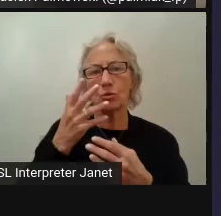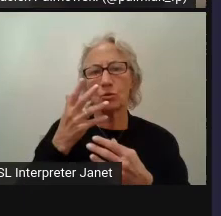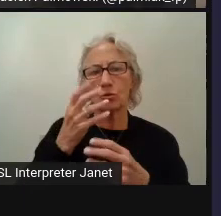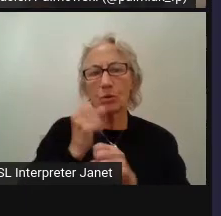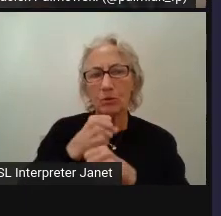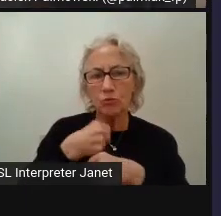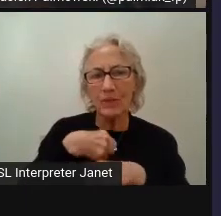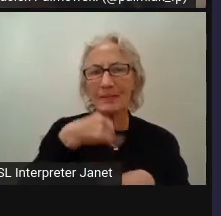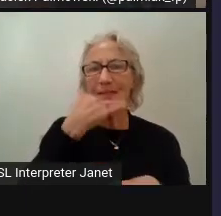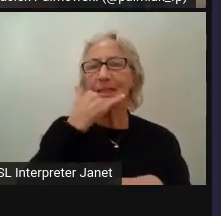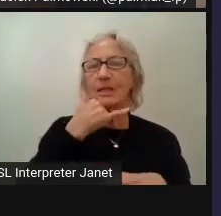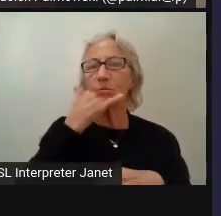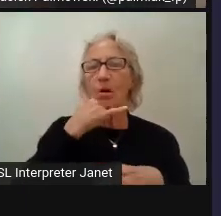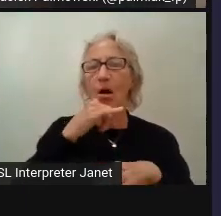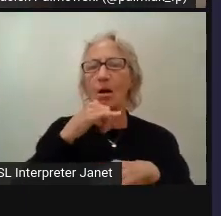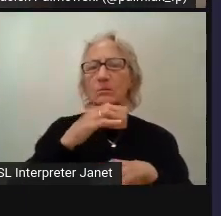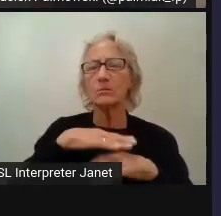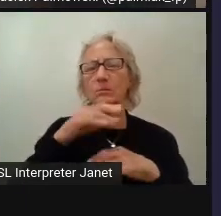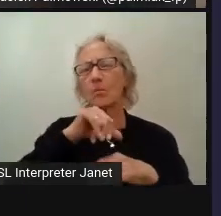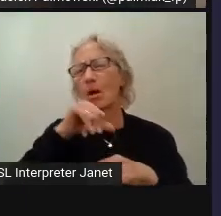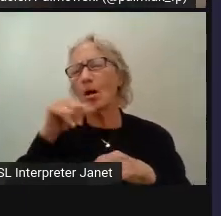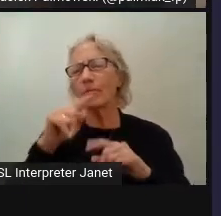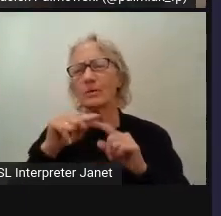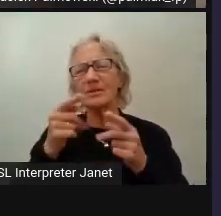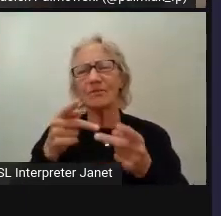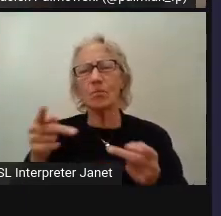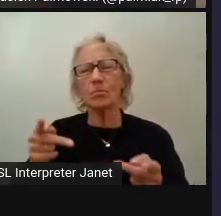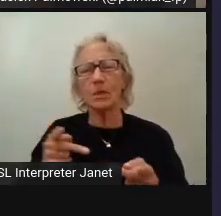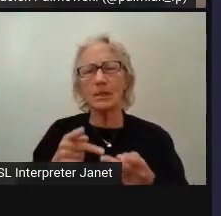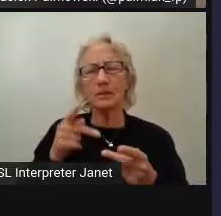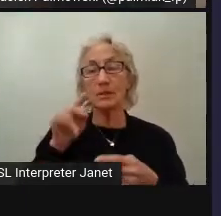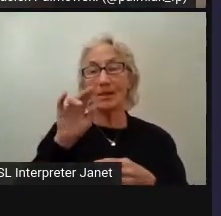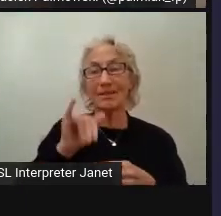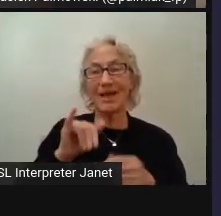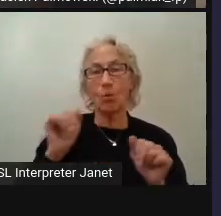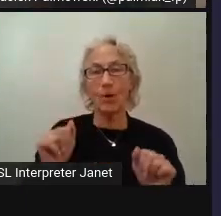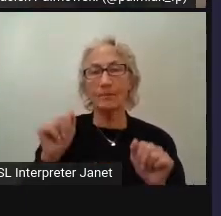on some different place of our website, let's say on our blog